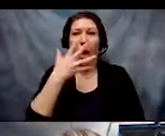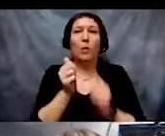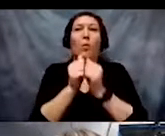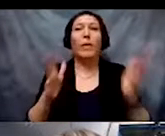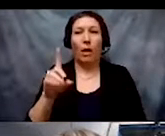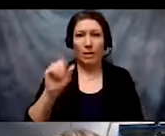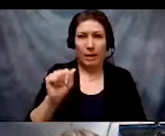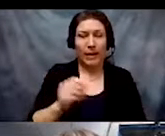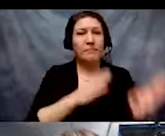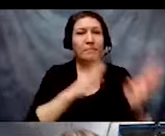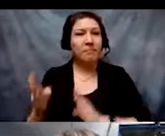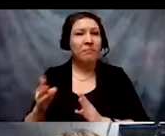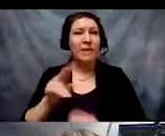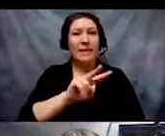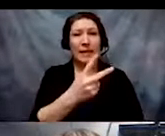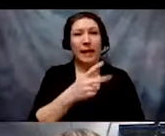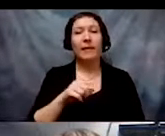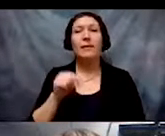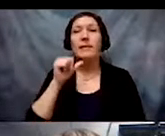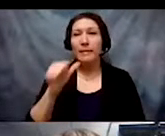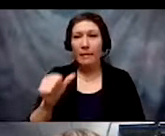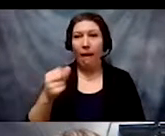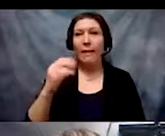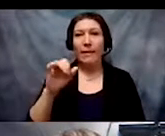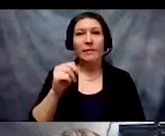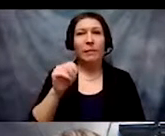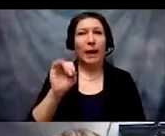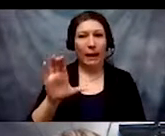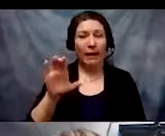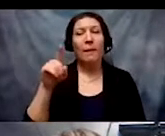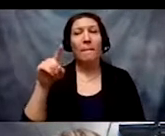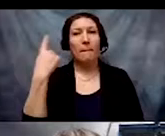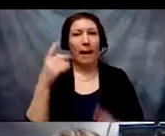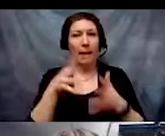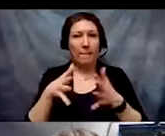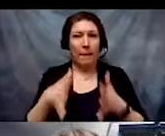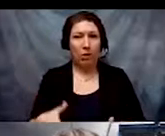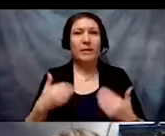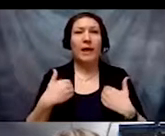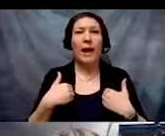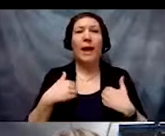non-Hispanic Black Americans have a poverty rate 4.5 times